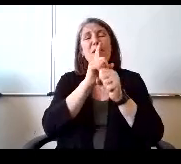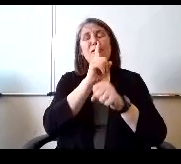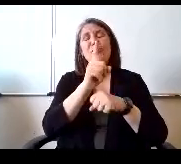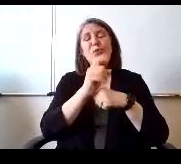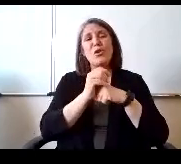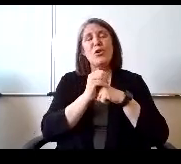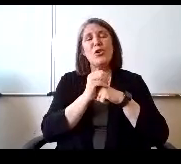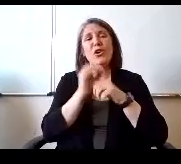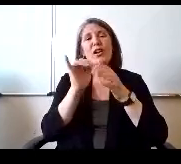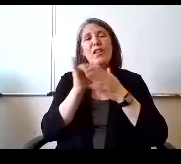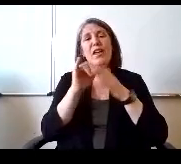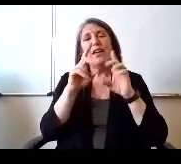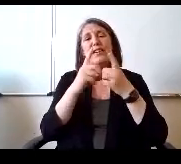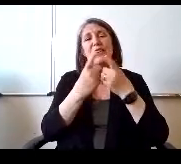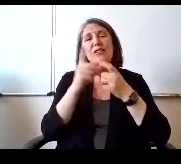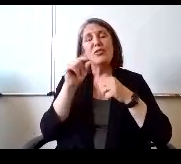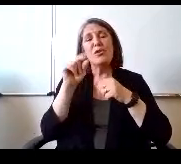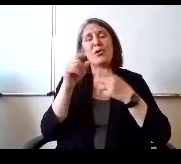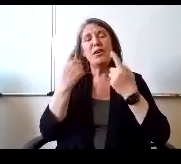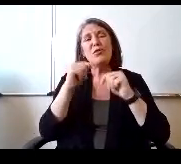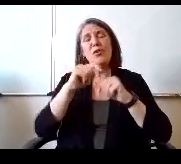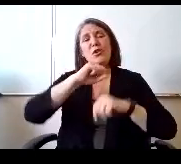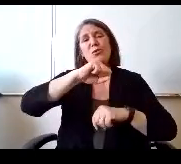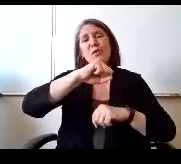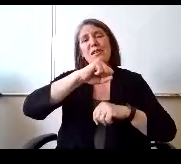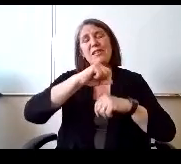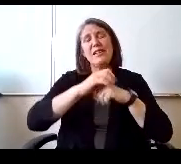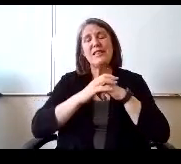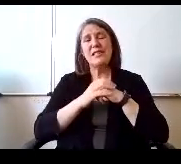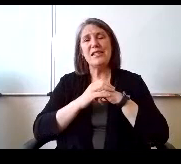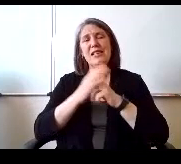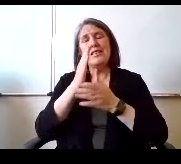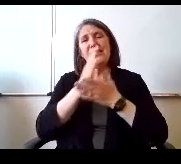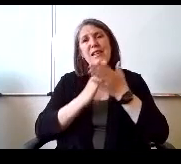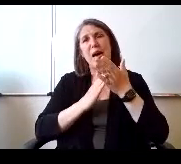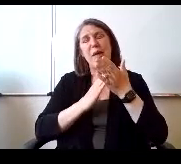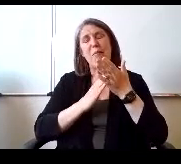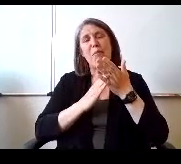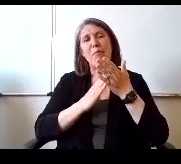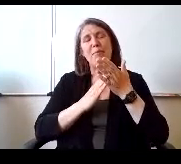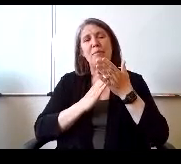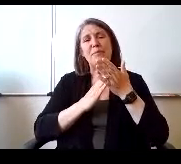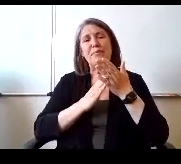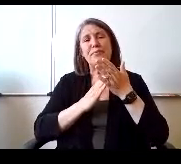District 1 is trying to resist. Some of the.